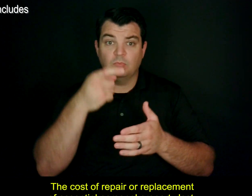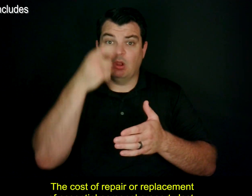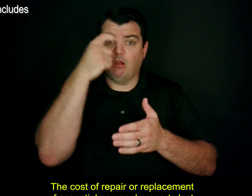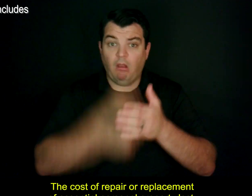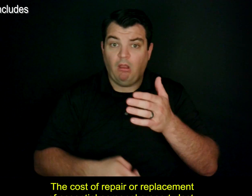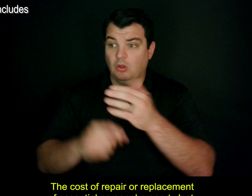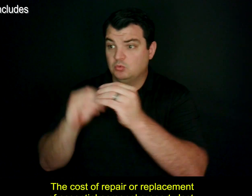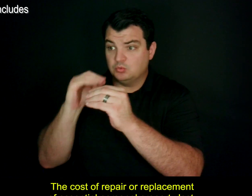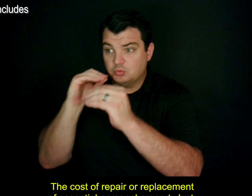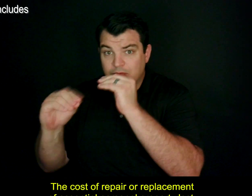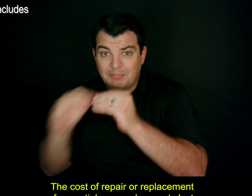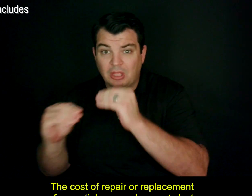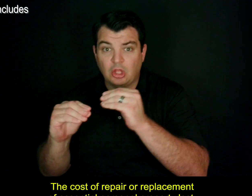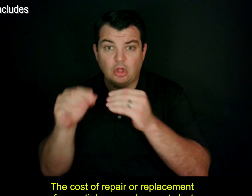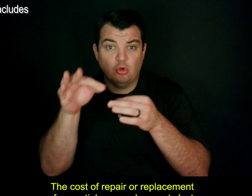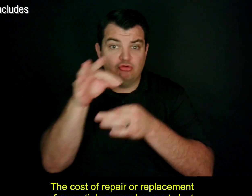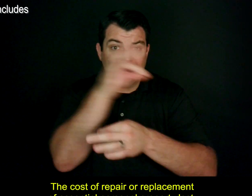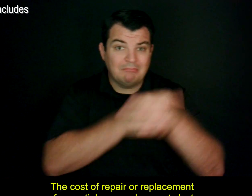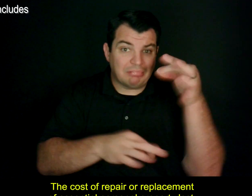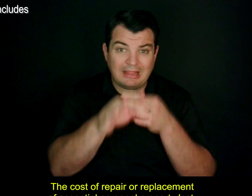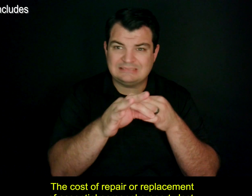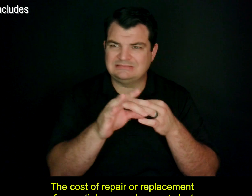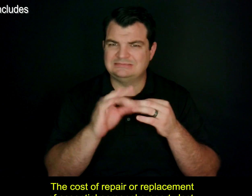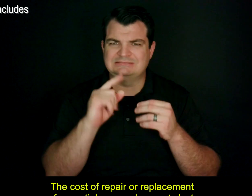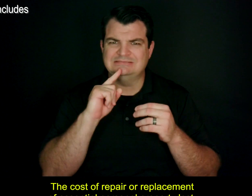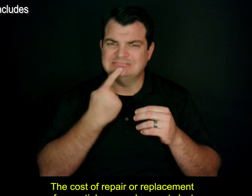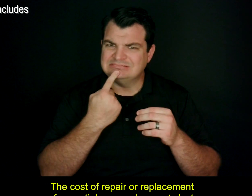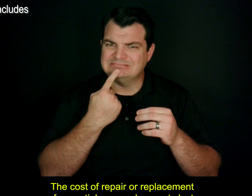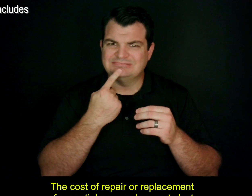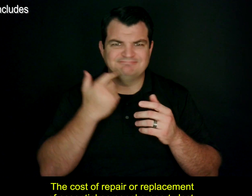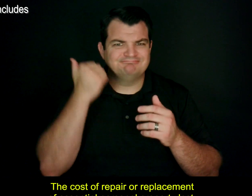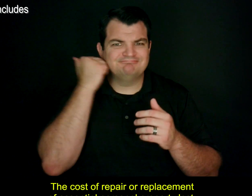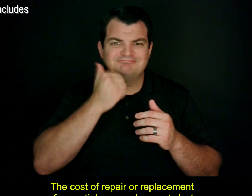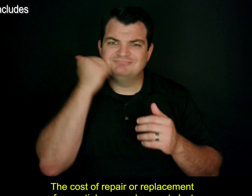The cost of repair or replacement of essential personal property lost,